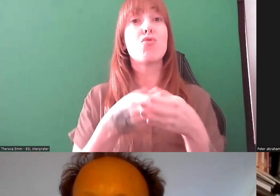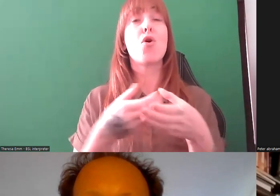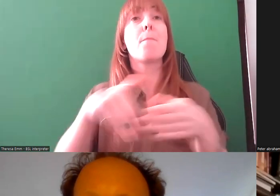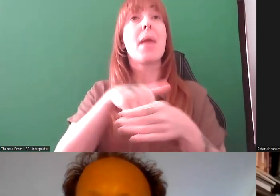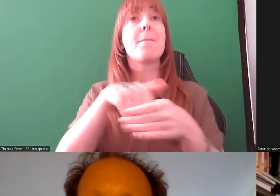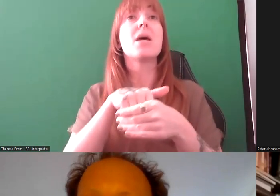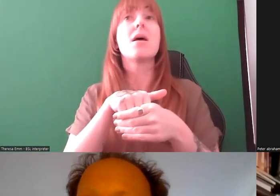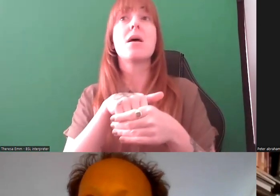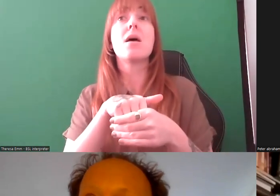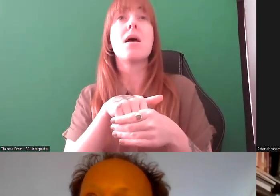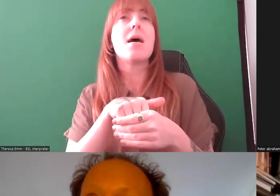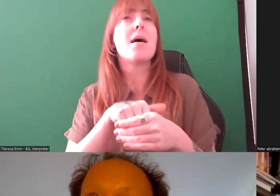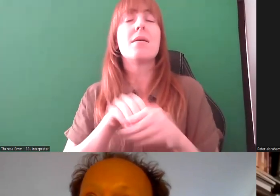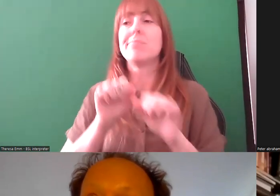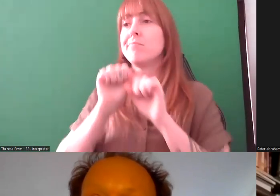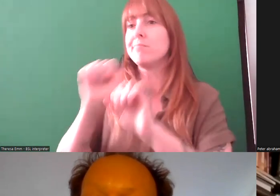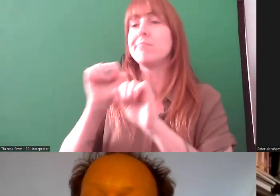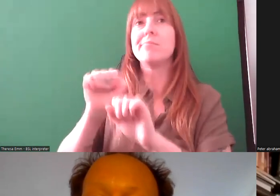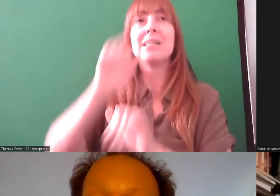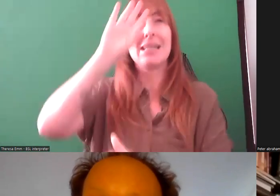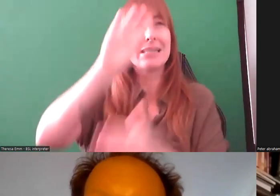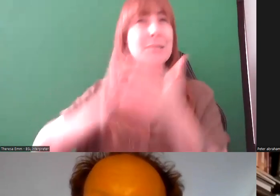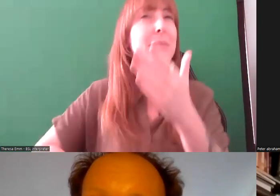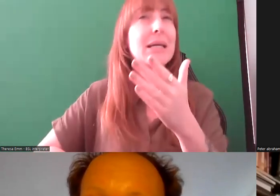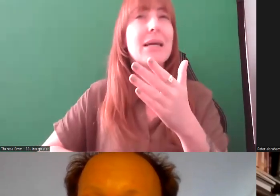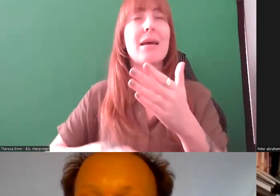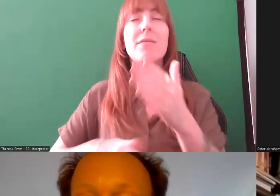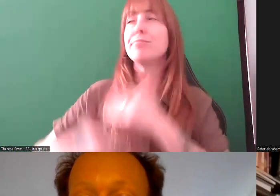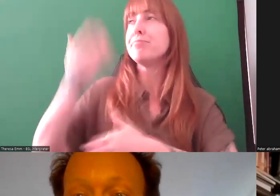experienced in working for like Manchester Disabled People's Access Group or worked in